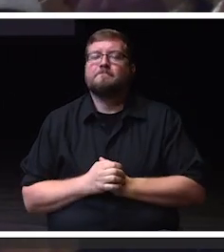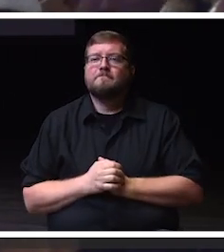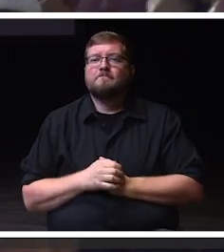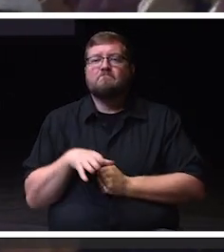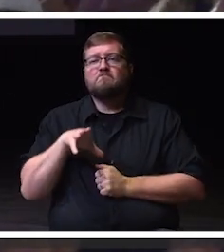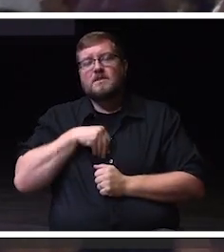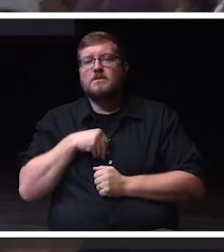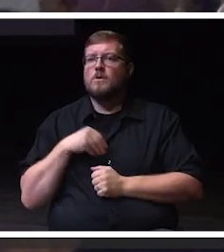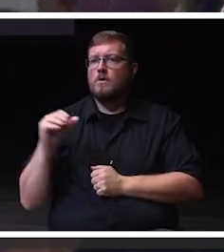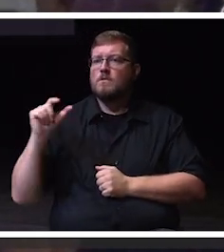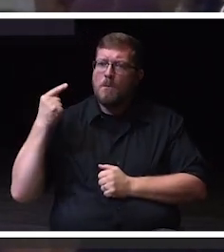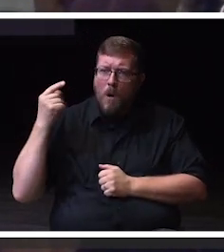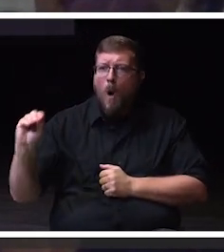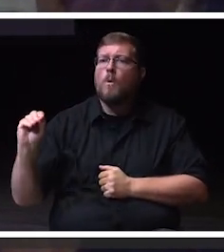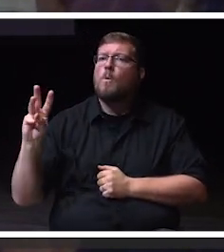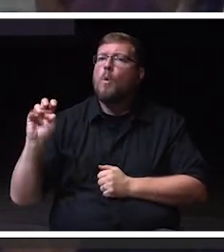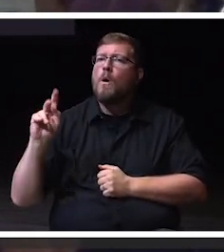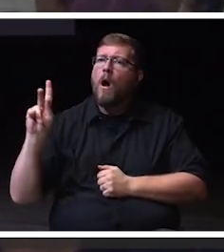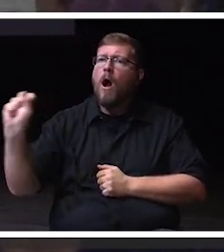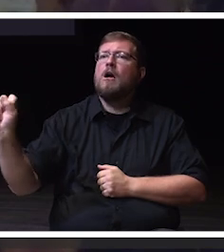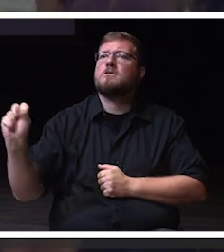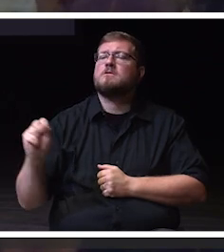Right.